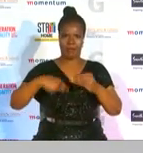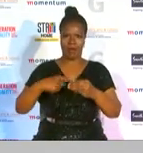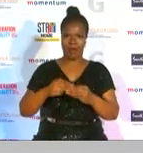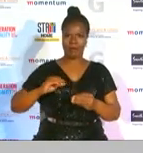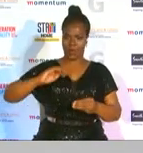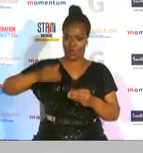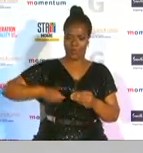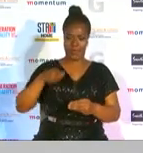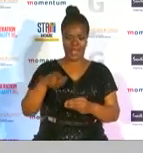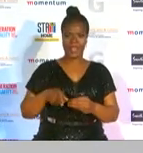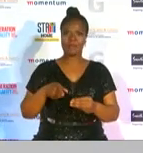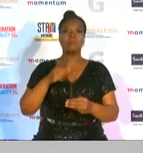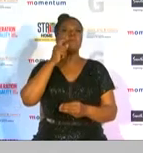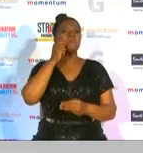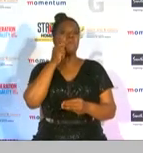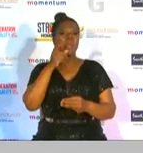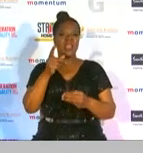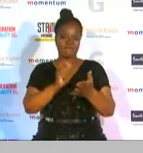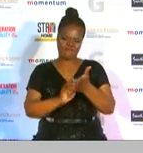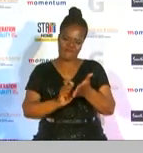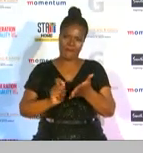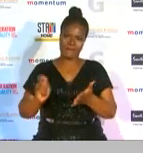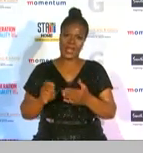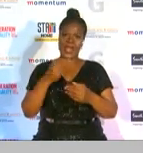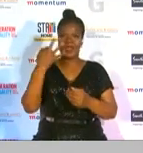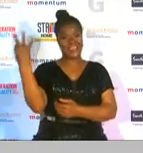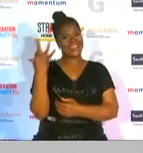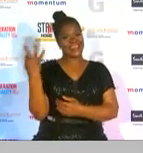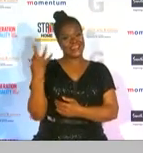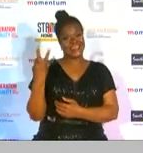dominated world of print here are the lucky three shot listed for